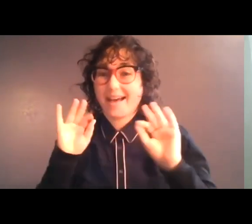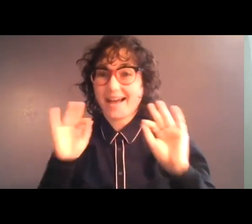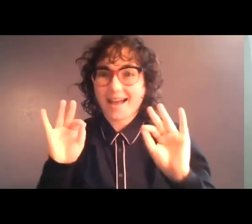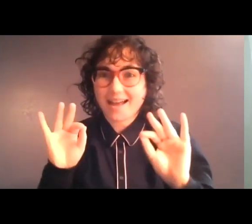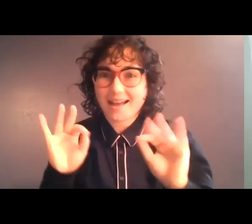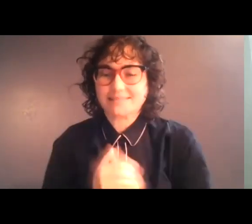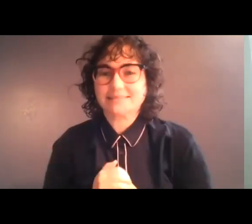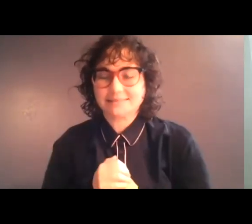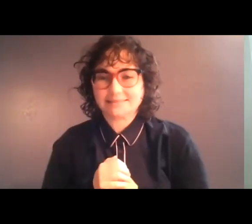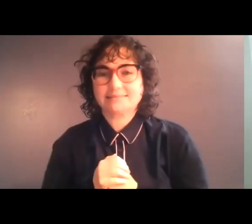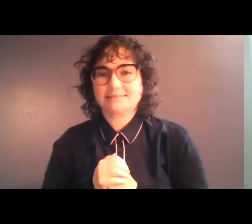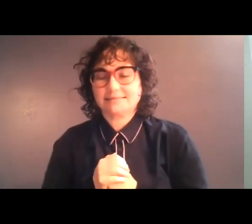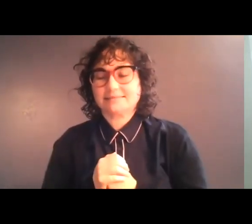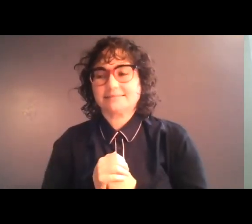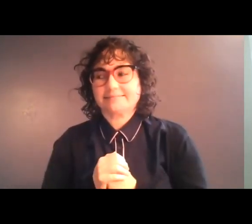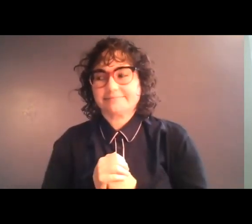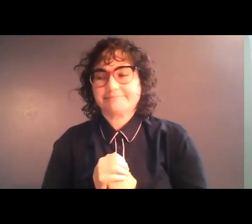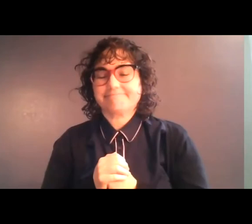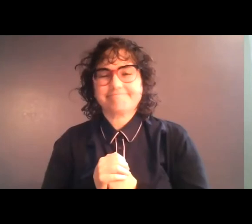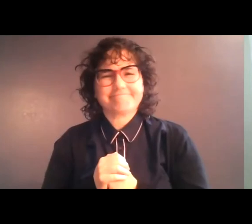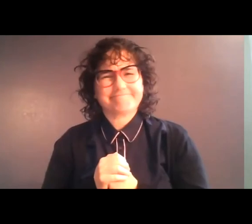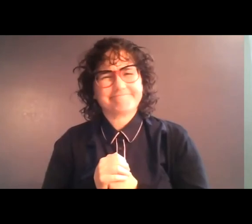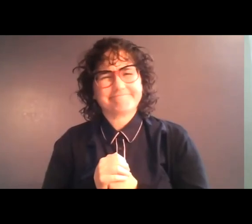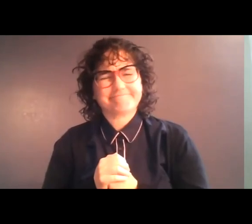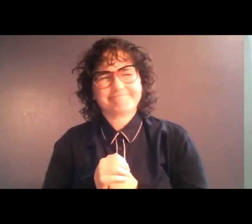for. I don't know about other countries, but in